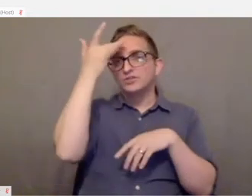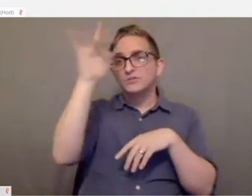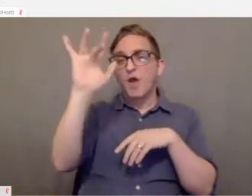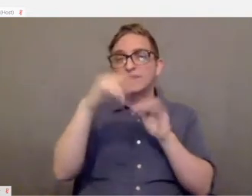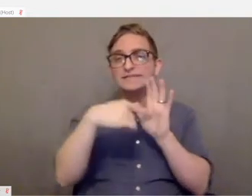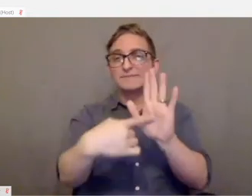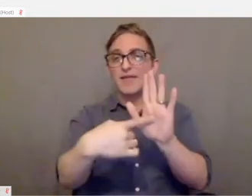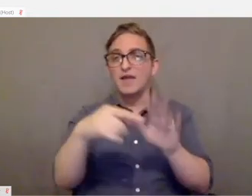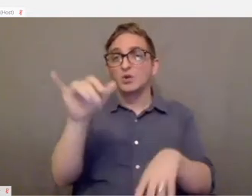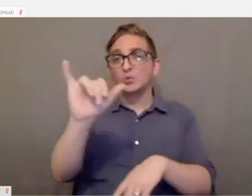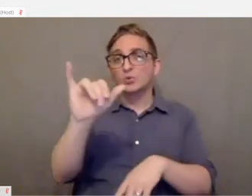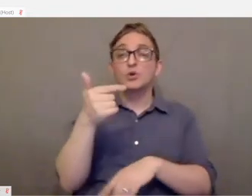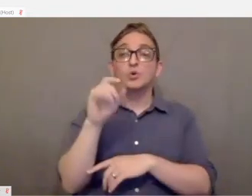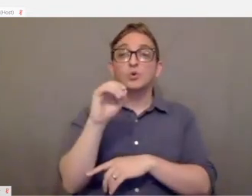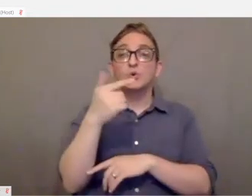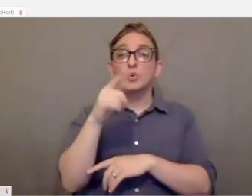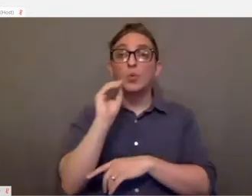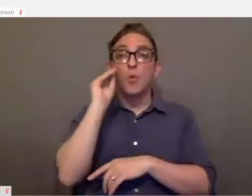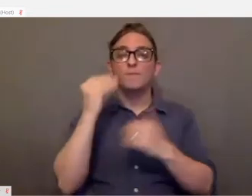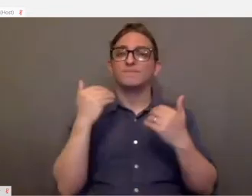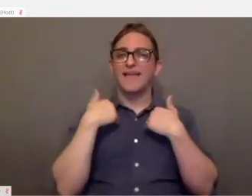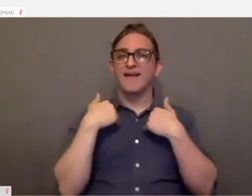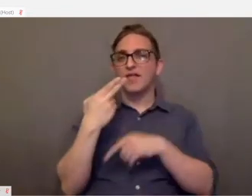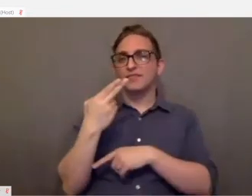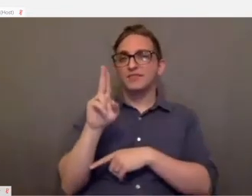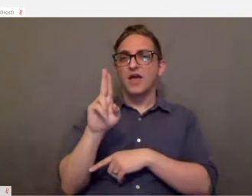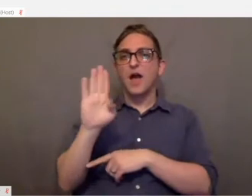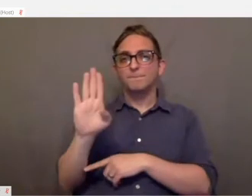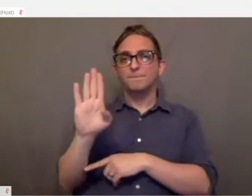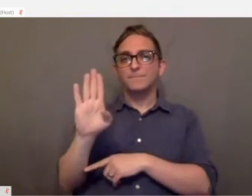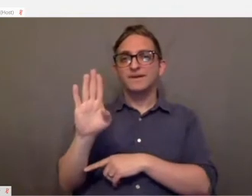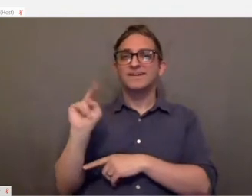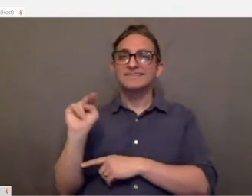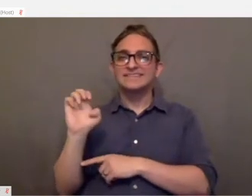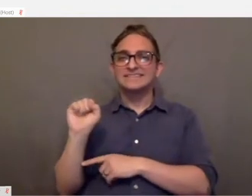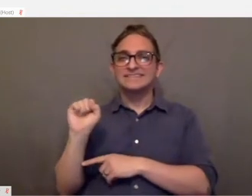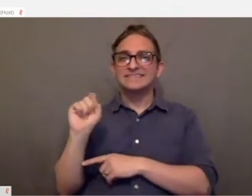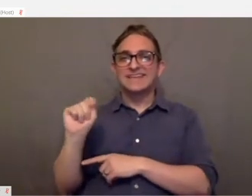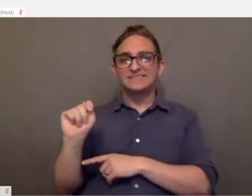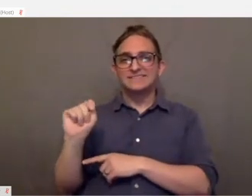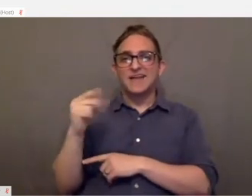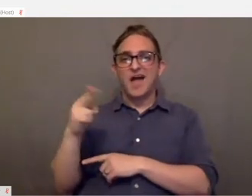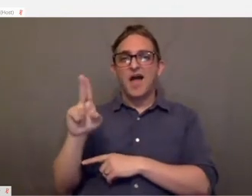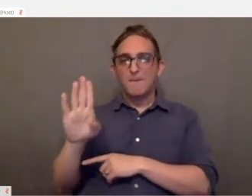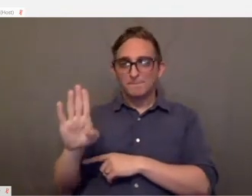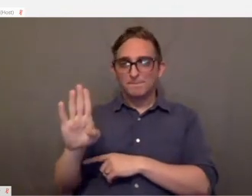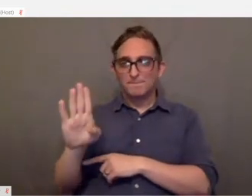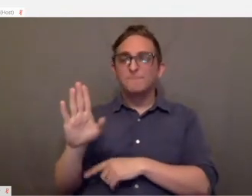Google home has the Google hub or the Google net hub and then Amazon has the echo show.